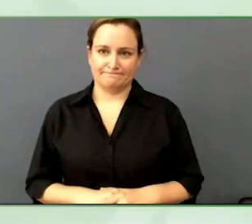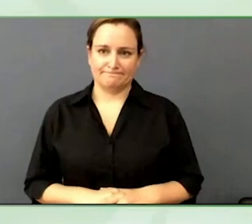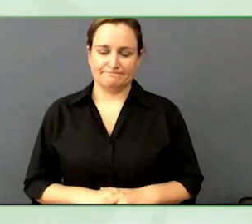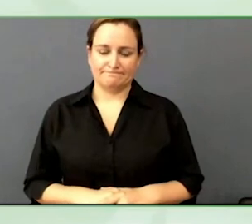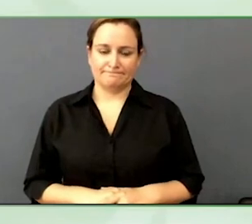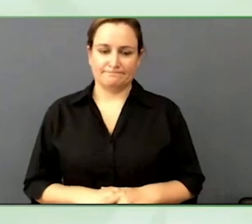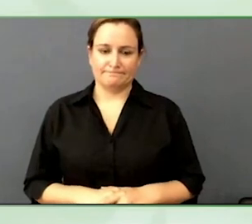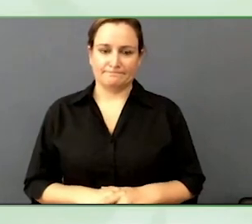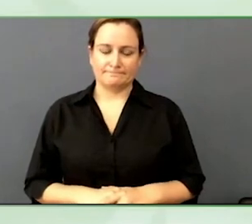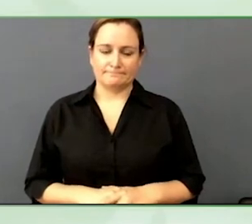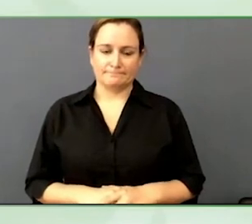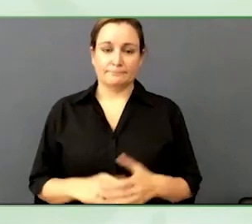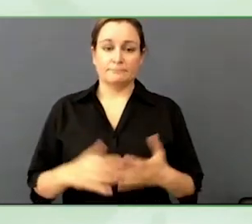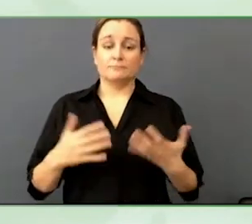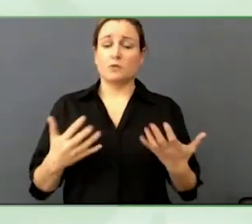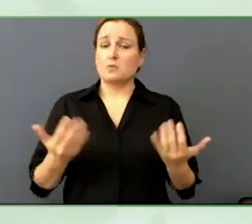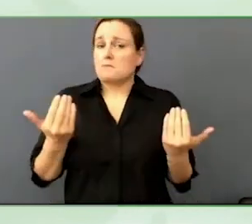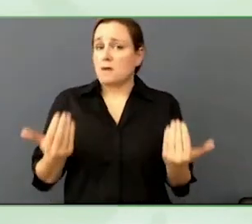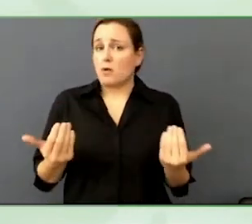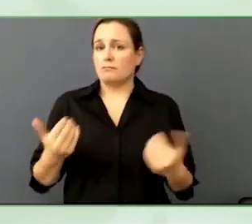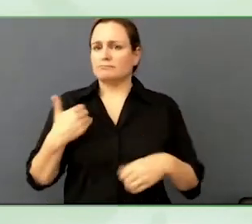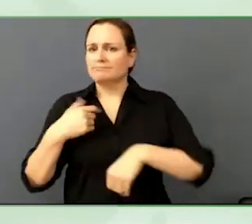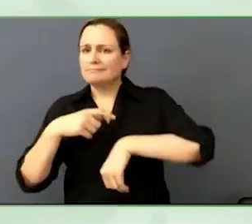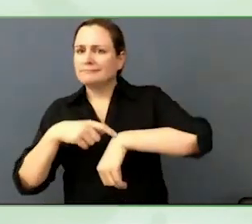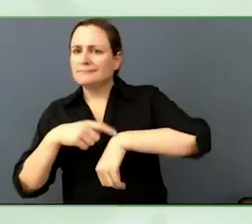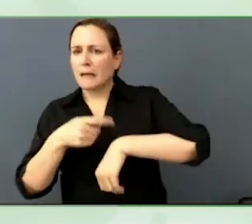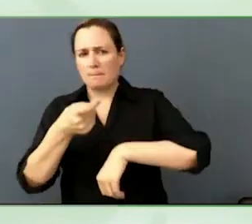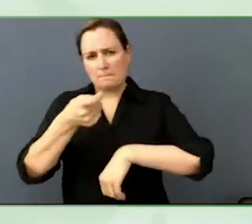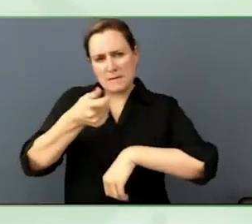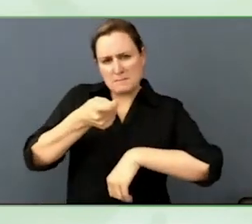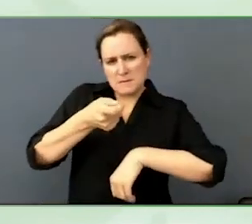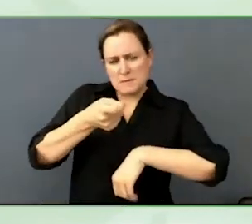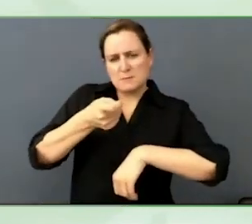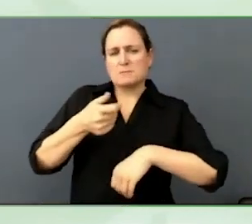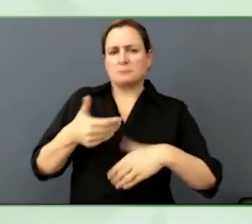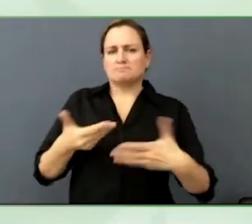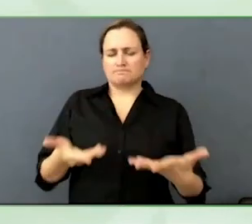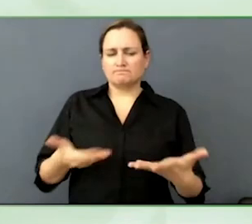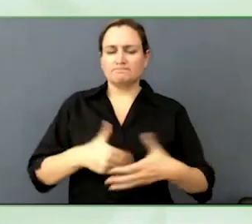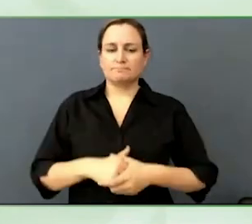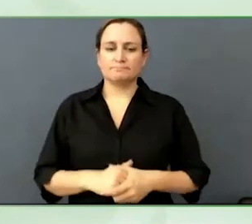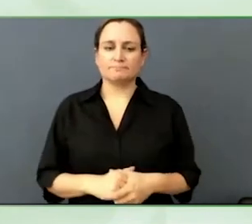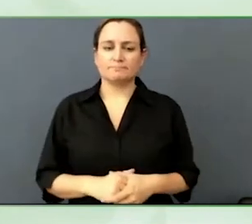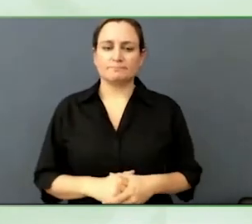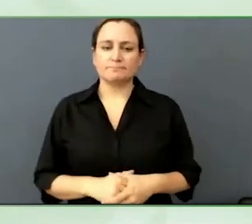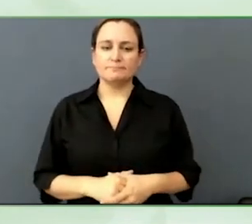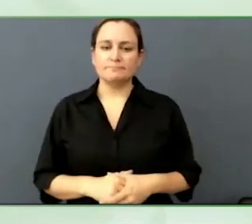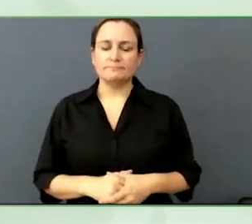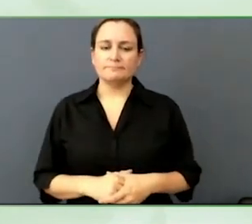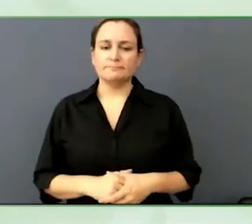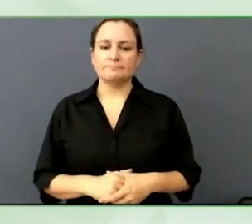As a business leader? Or just a human in general. Where are the trends of direction going?